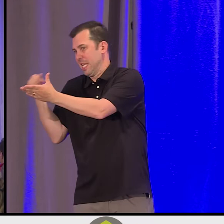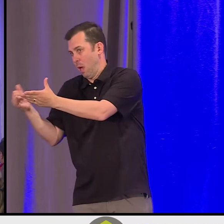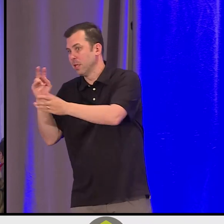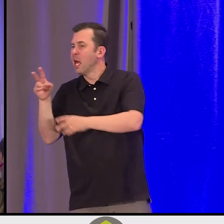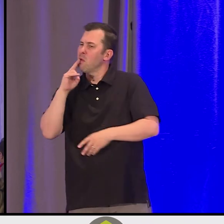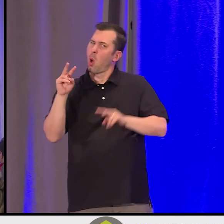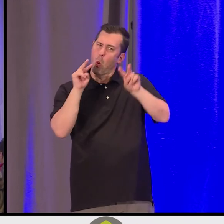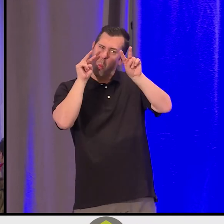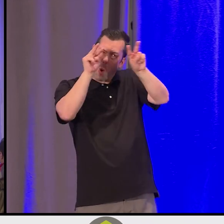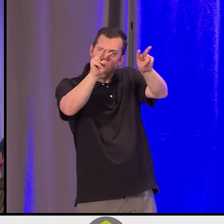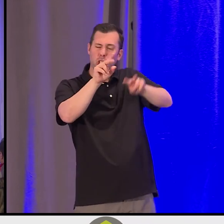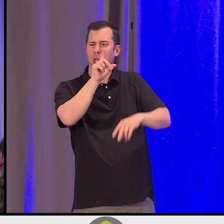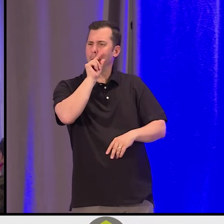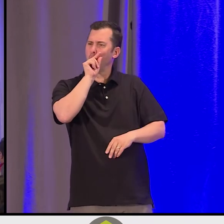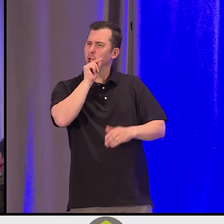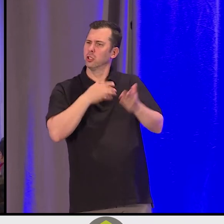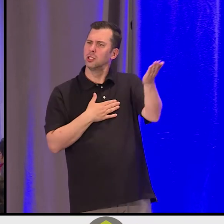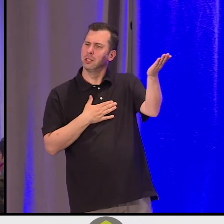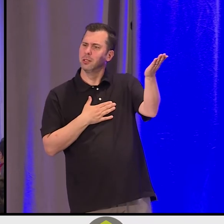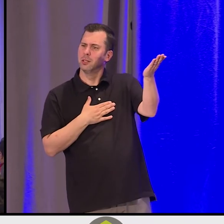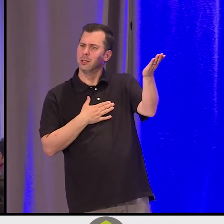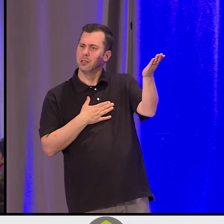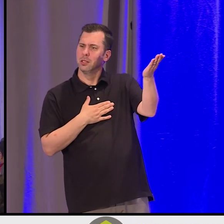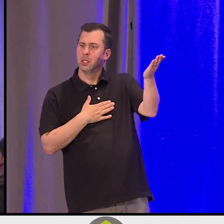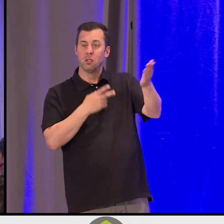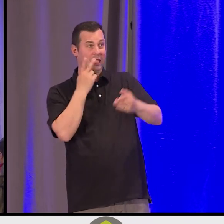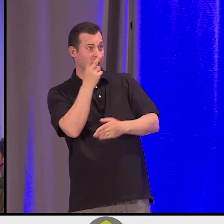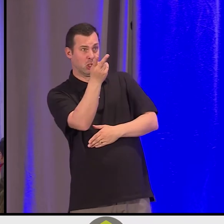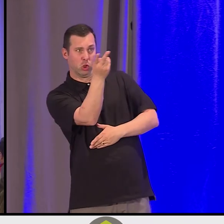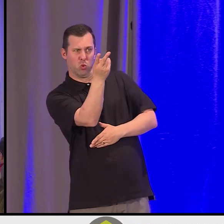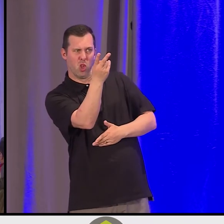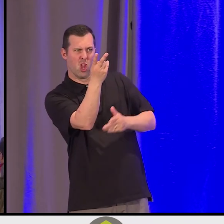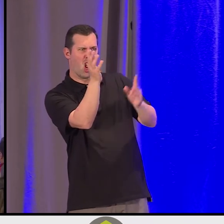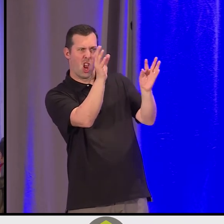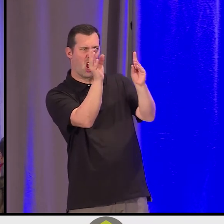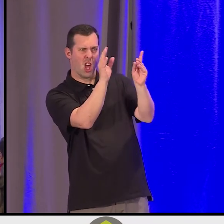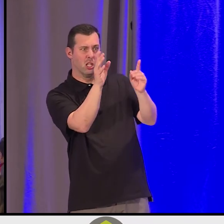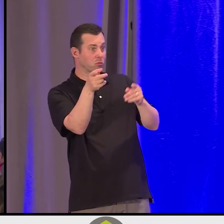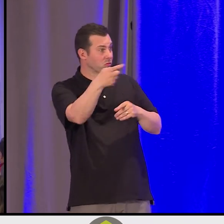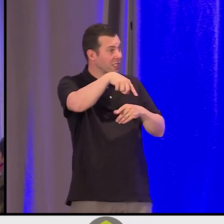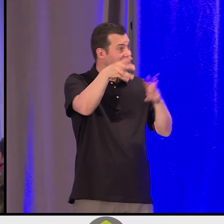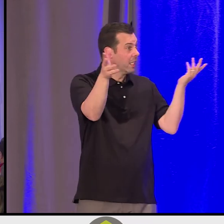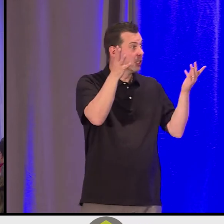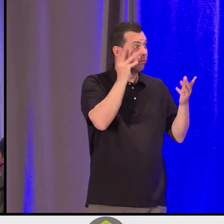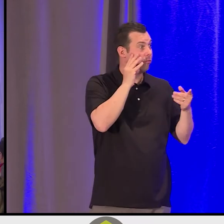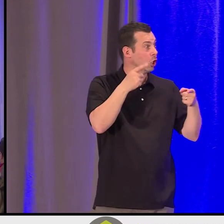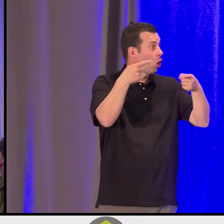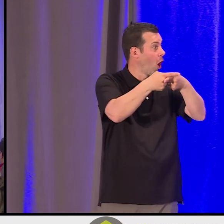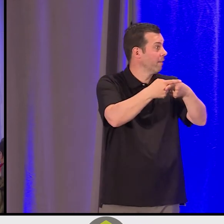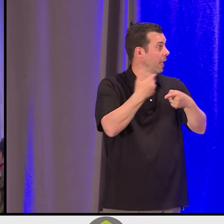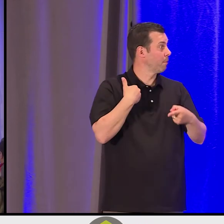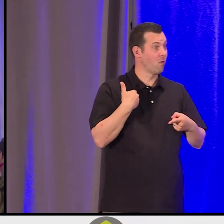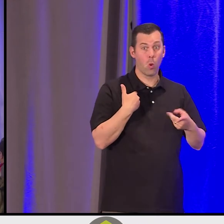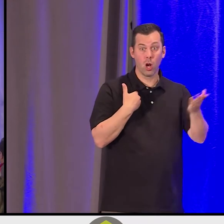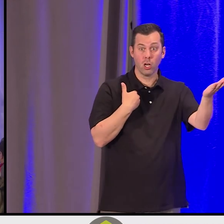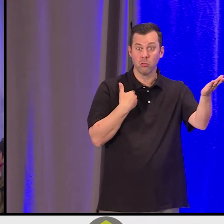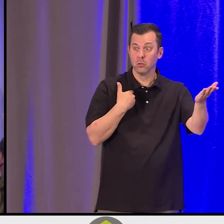Watch them." He pointed out to two birds that were in conflict. Anybody been in conflict in the workplace or at home? We know a little bit about how it feels.